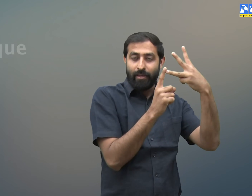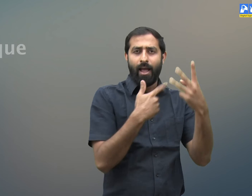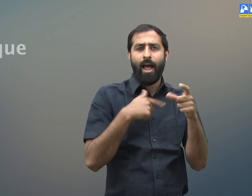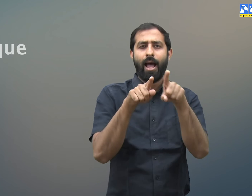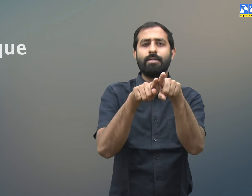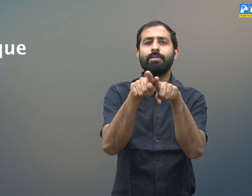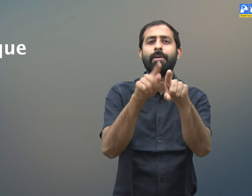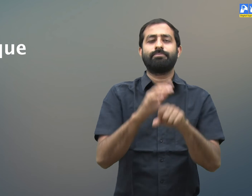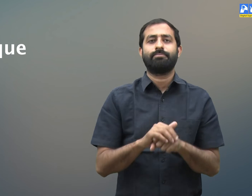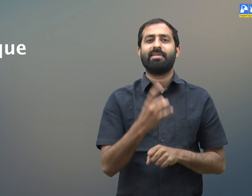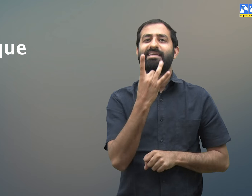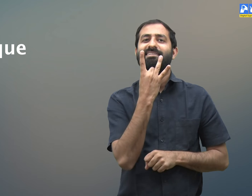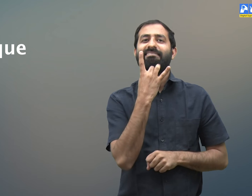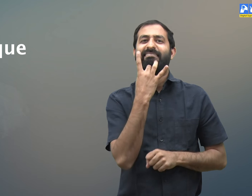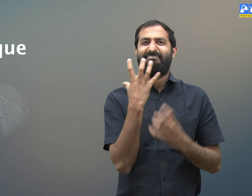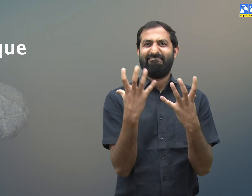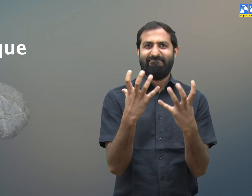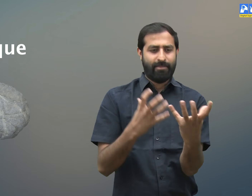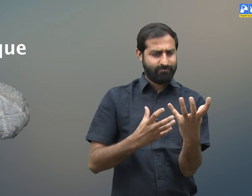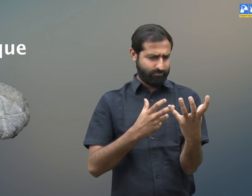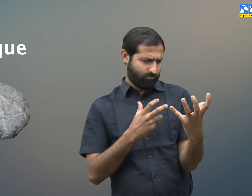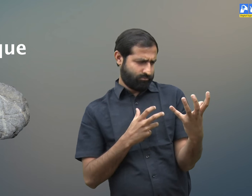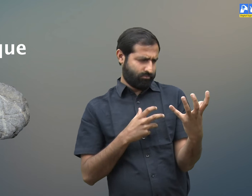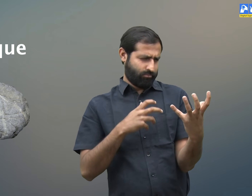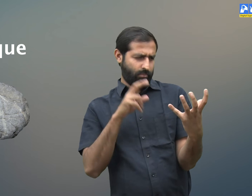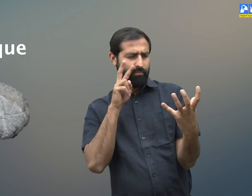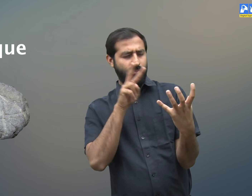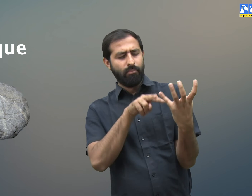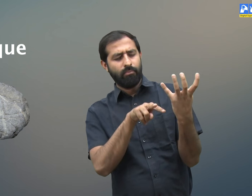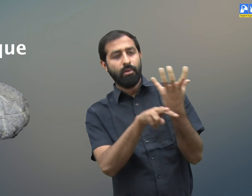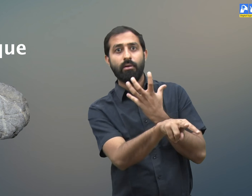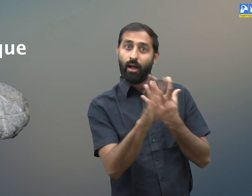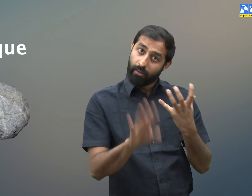3. Opaque materials -Rock is an example of an opaque material.